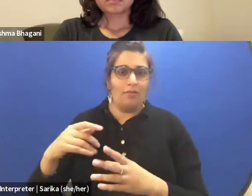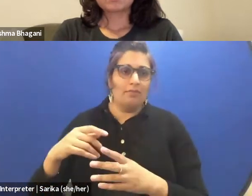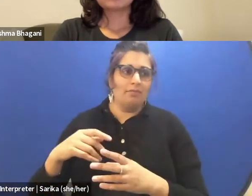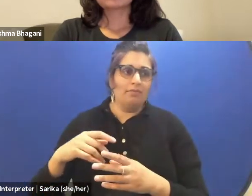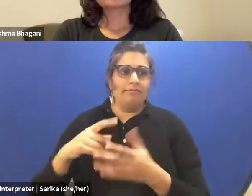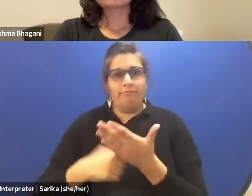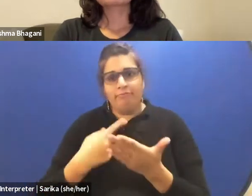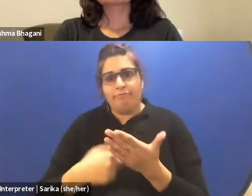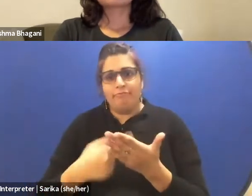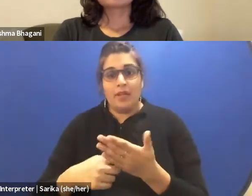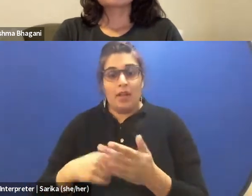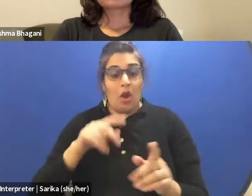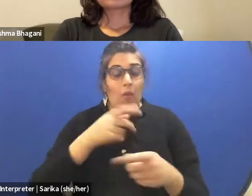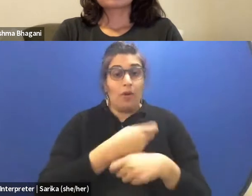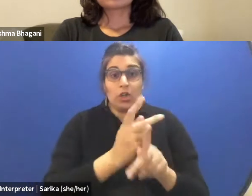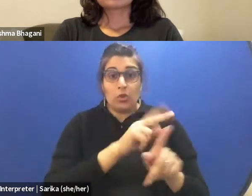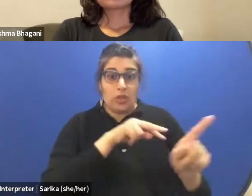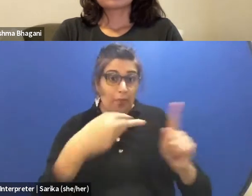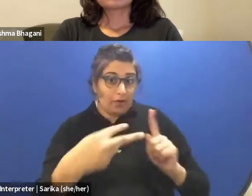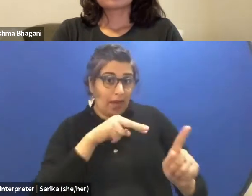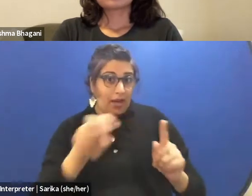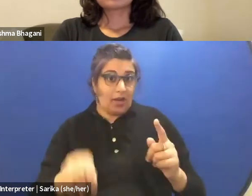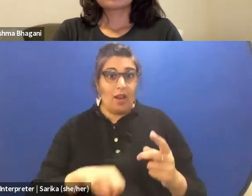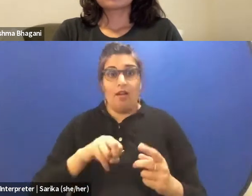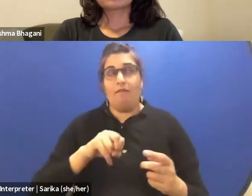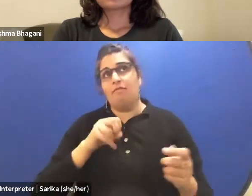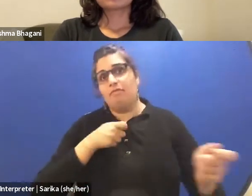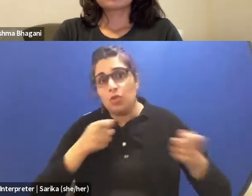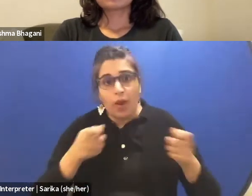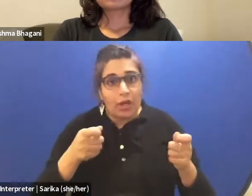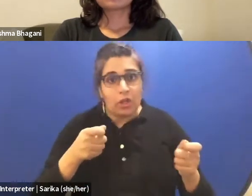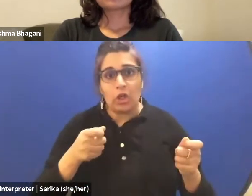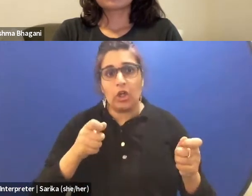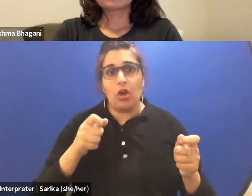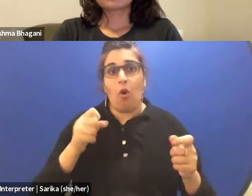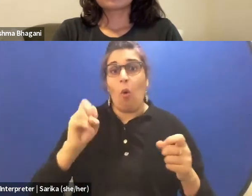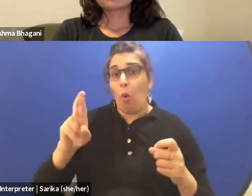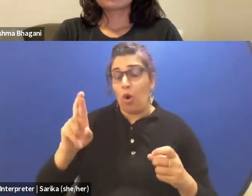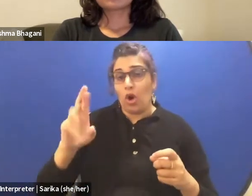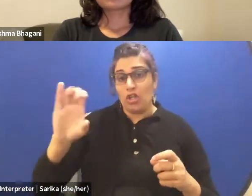of a producer or a director to Charles that is talking within the context